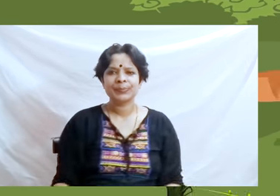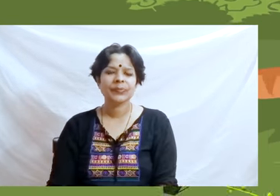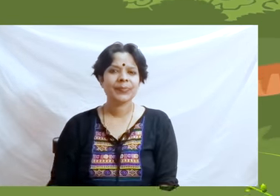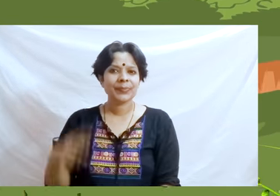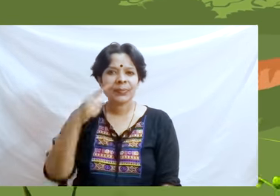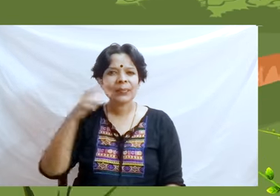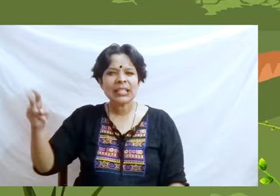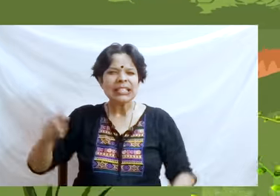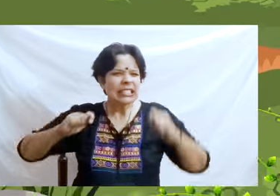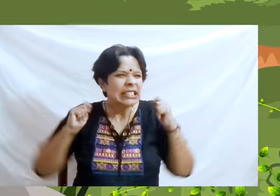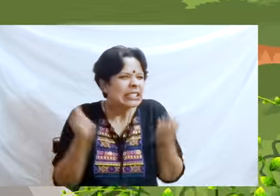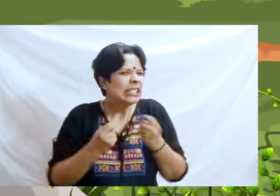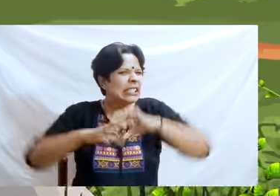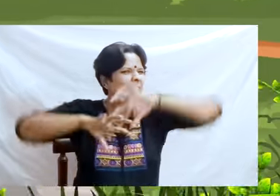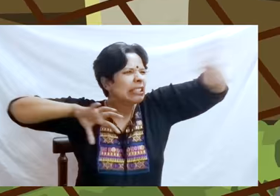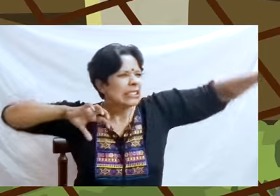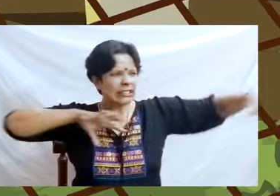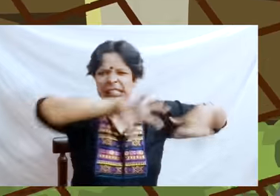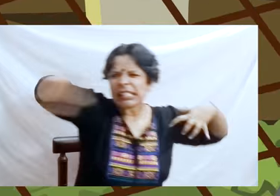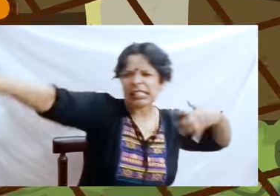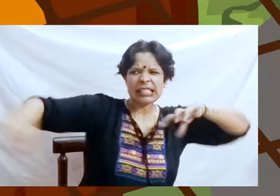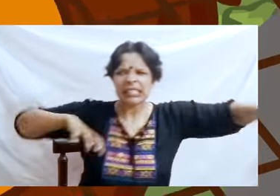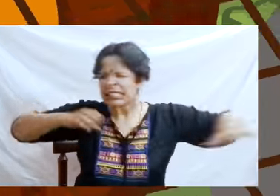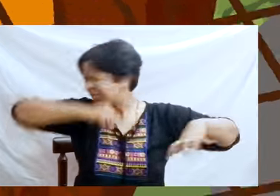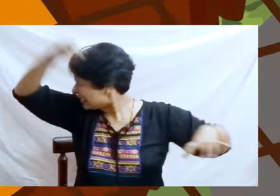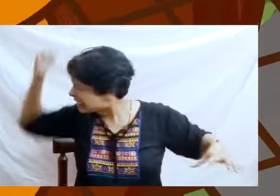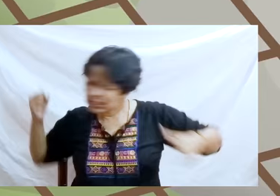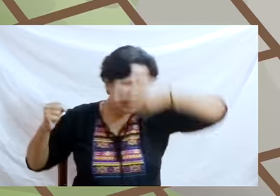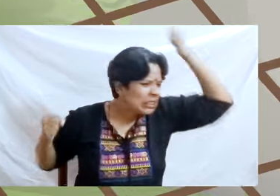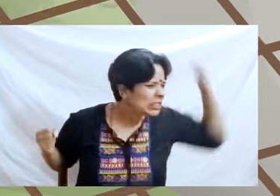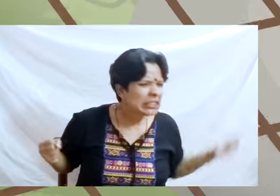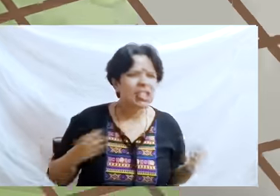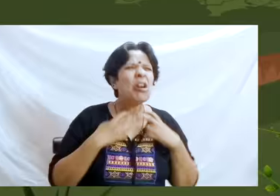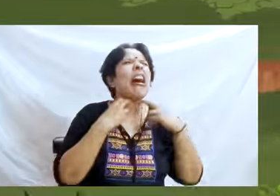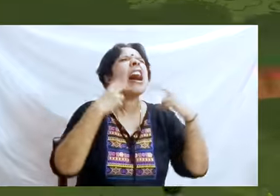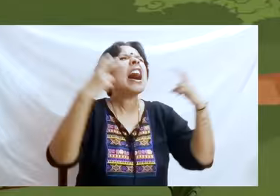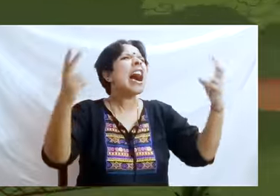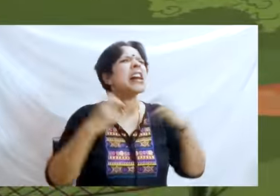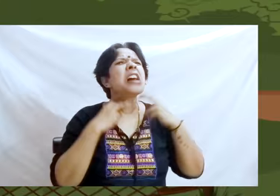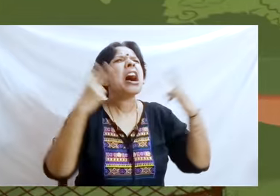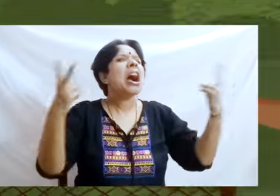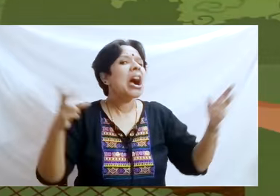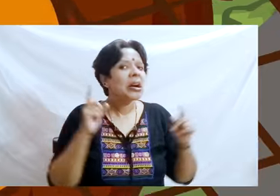but nothing helped this big lion! He roared, He wept, but he couldn’t pull himself free!